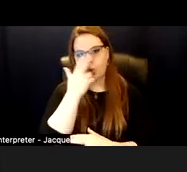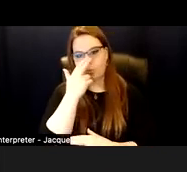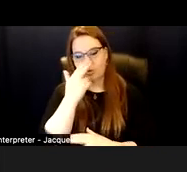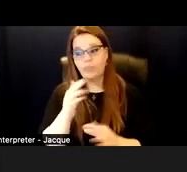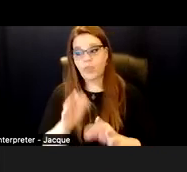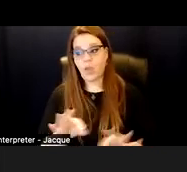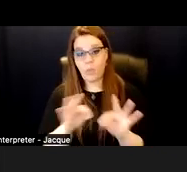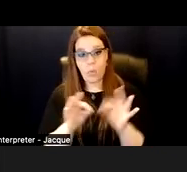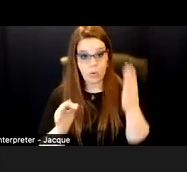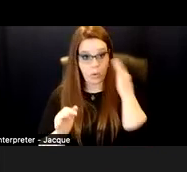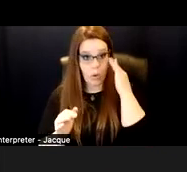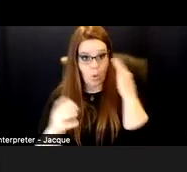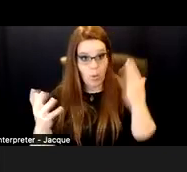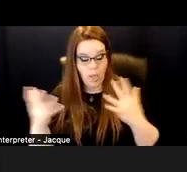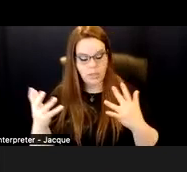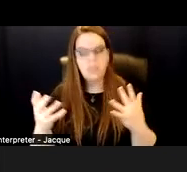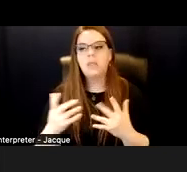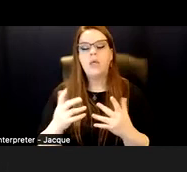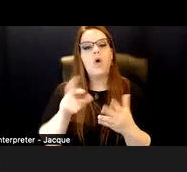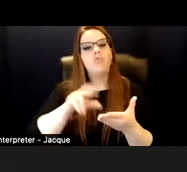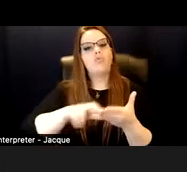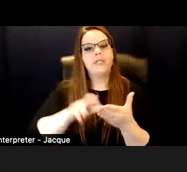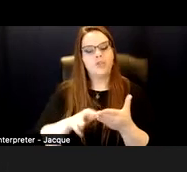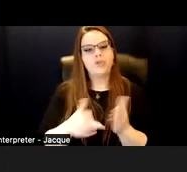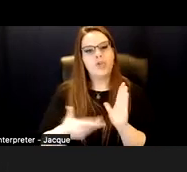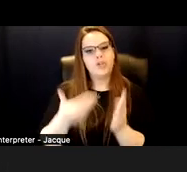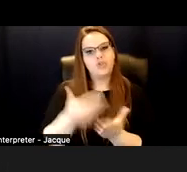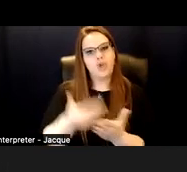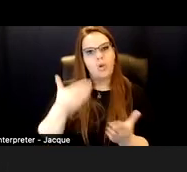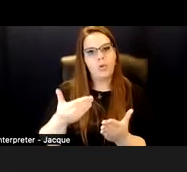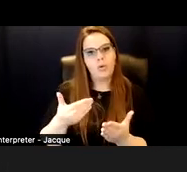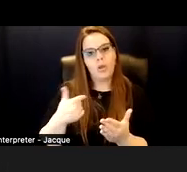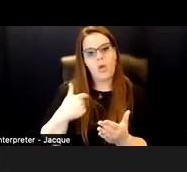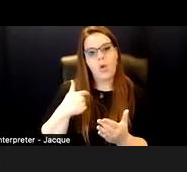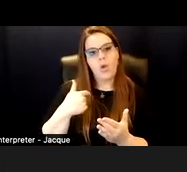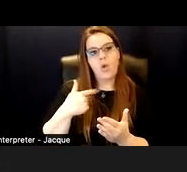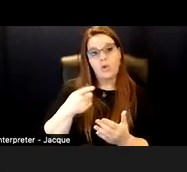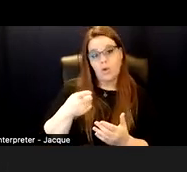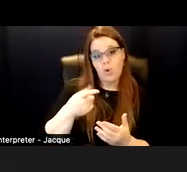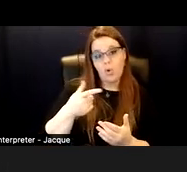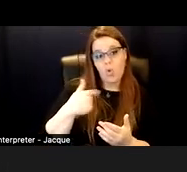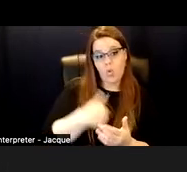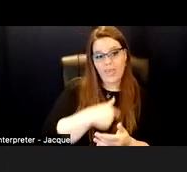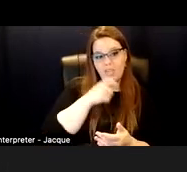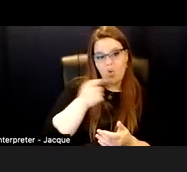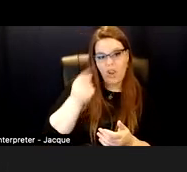is research has shown not only do we not understand you, you don't understand us in these situations.